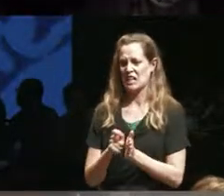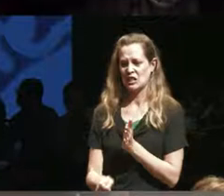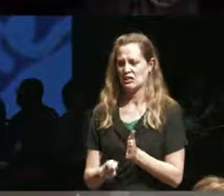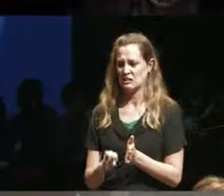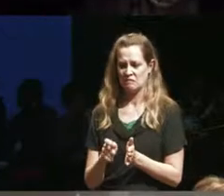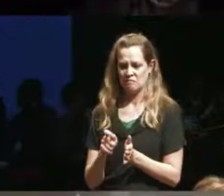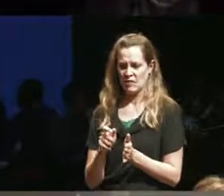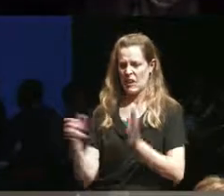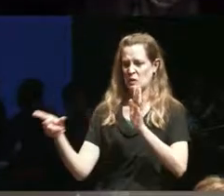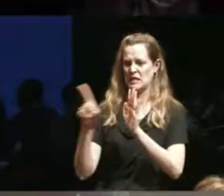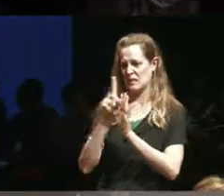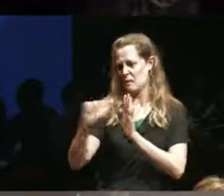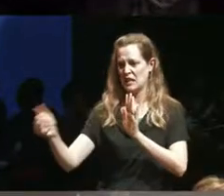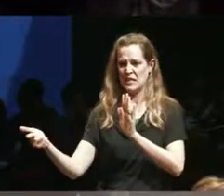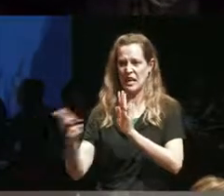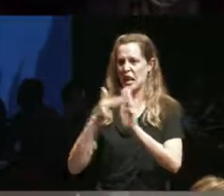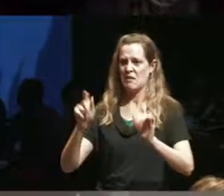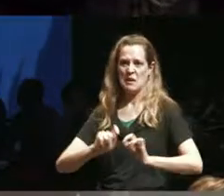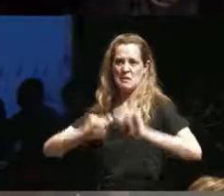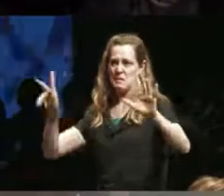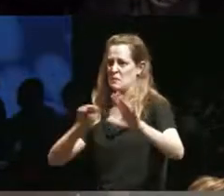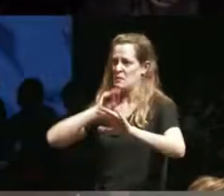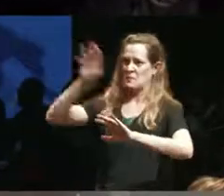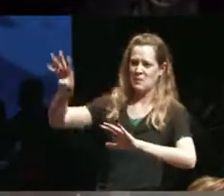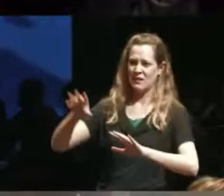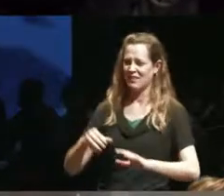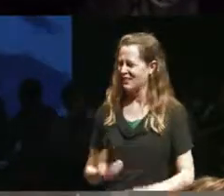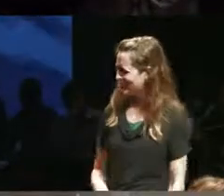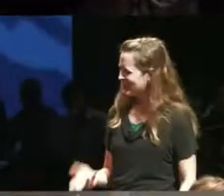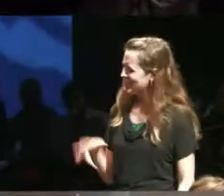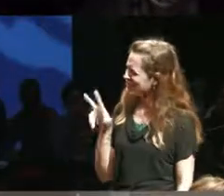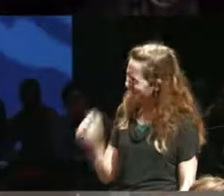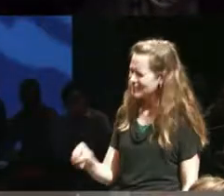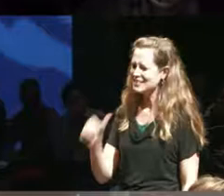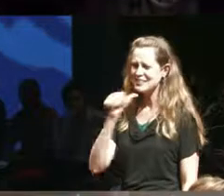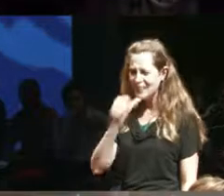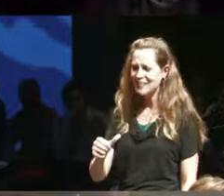those to say disabilities up on screen and it's like no we weren't we were as